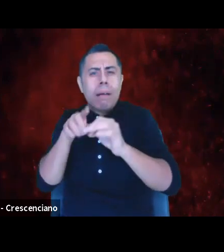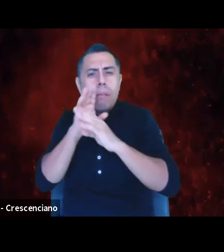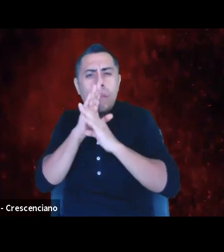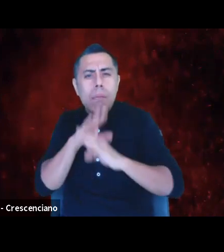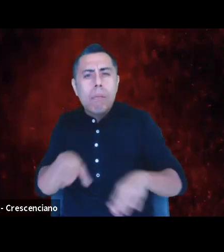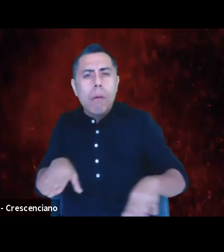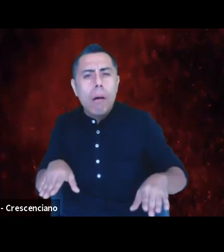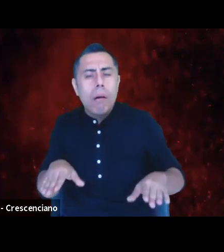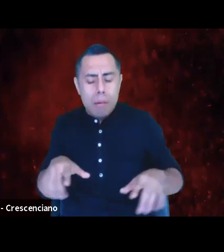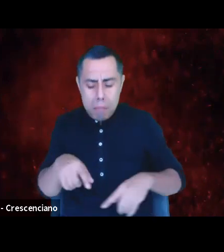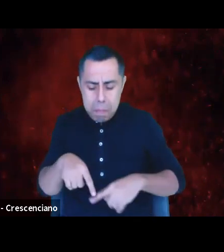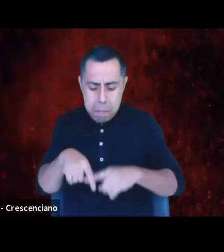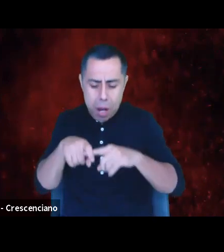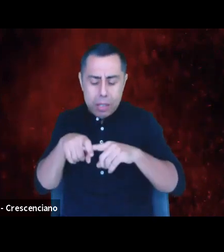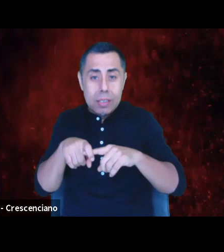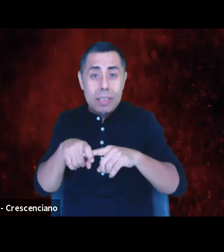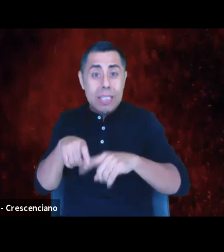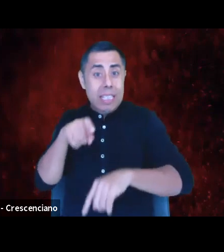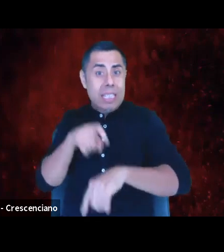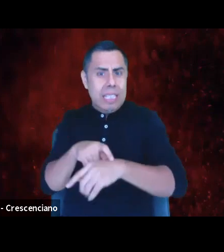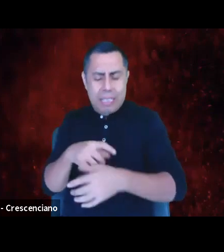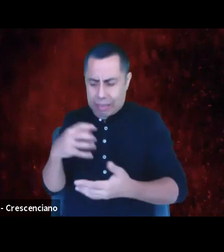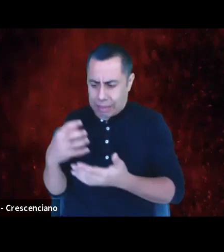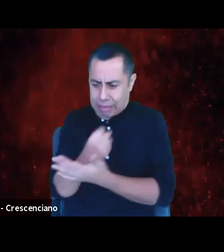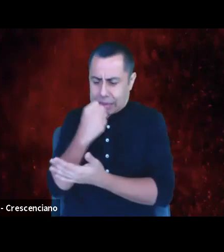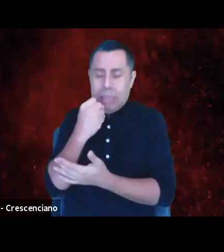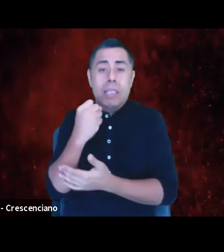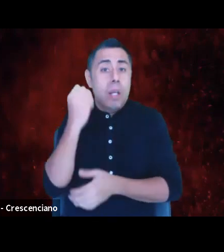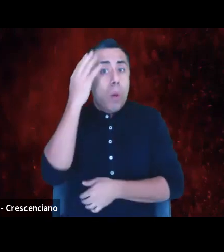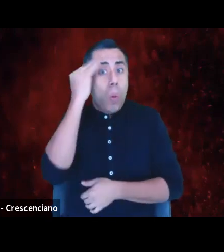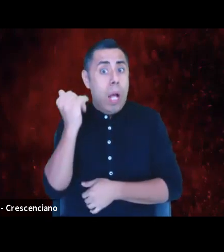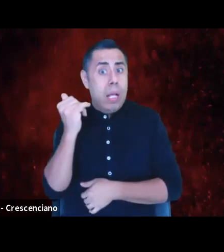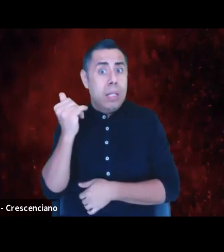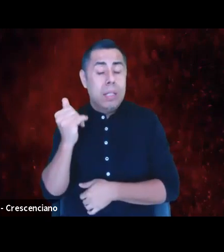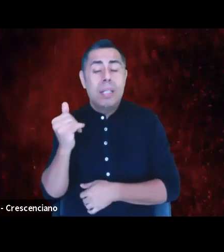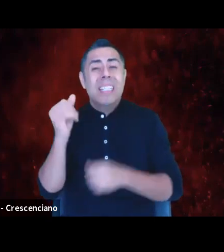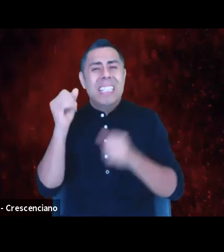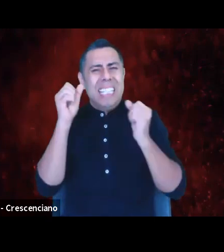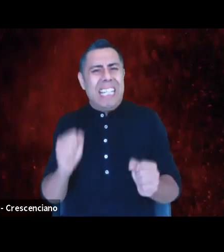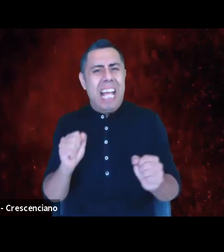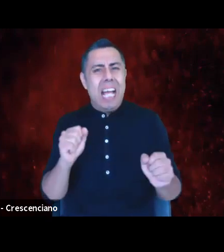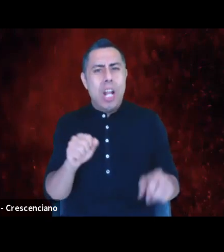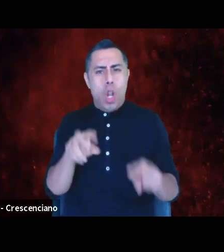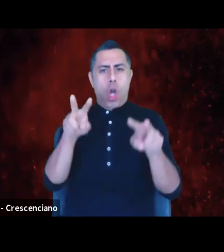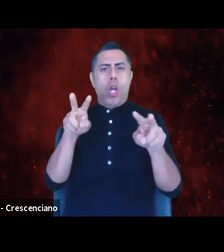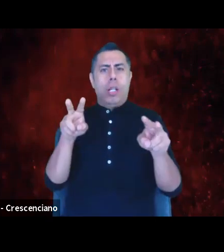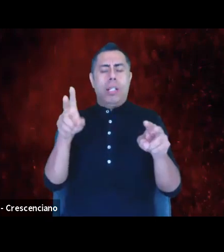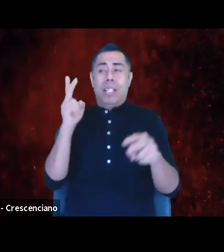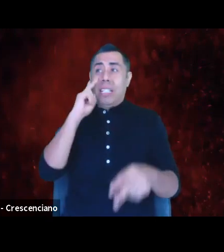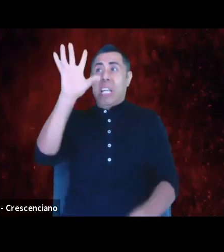I find solace in that pause because in it, we can look up and see everything whirling around us. We can see a bigger picture.